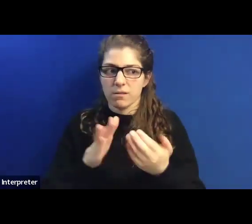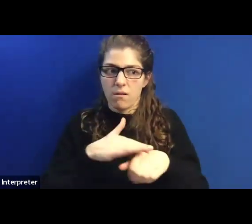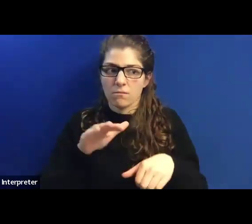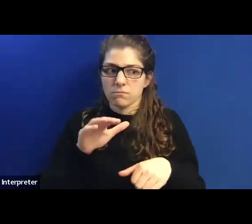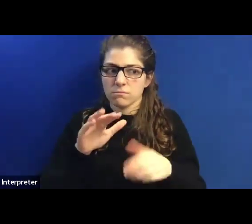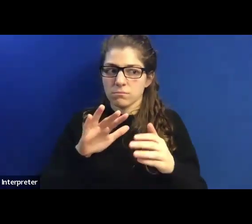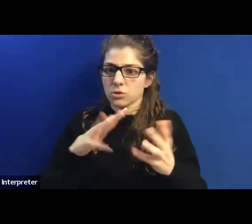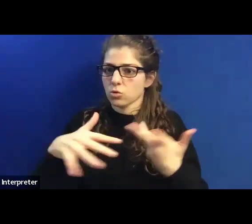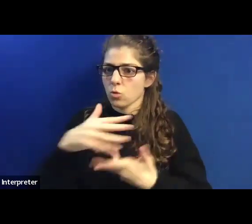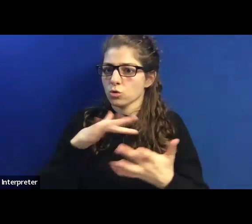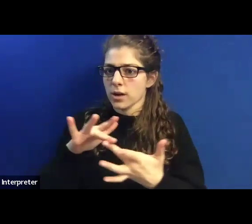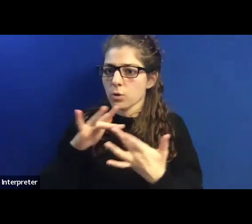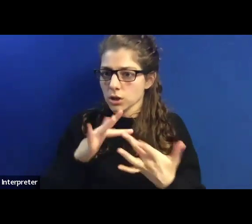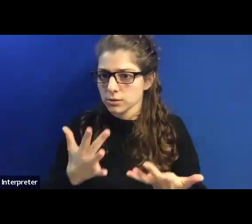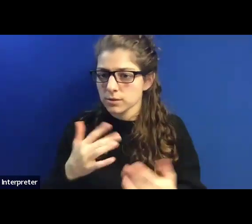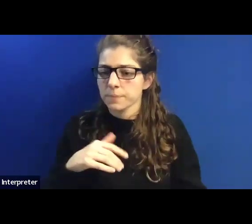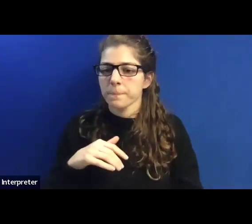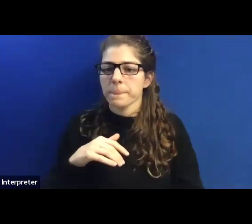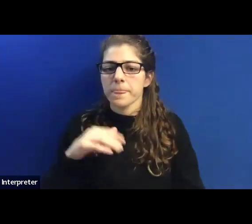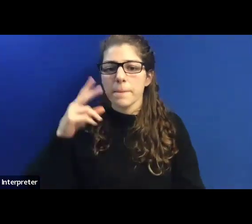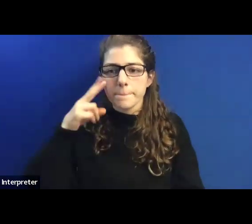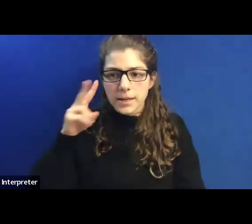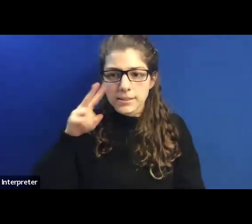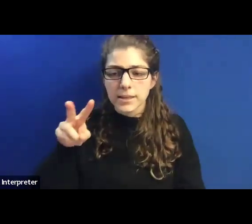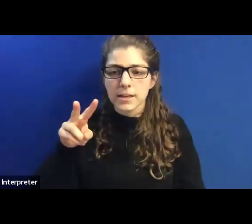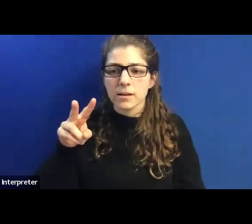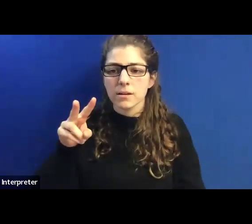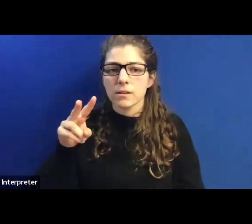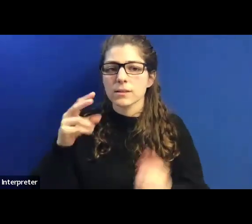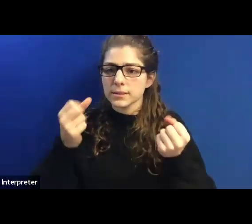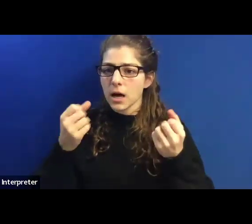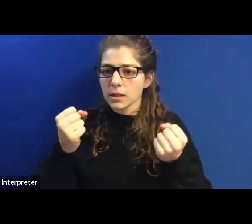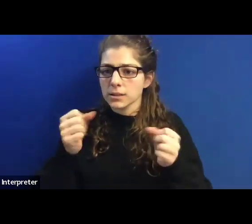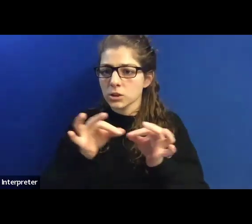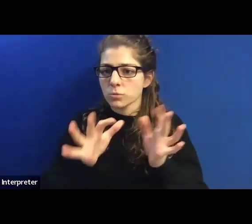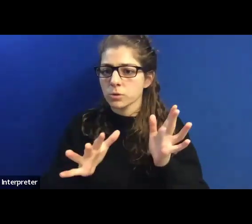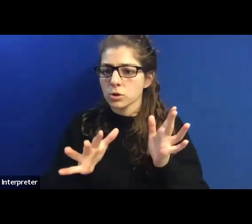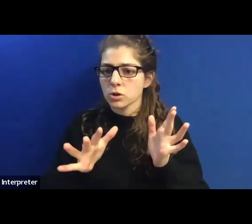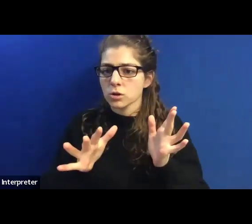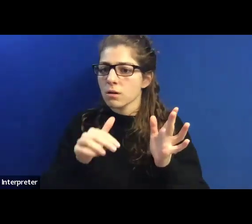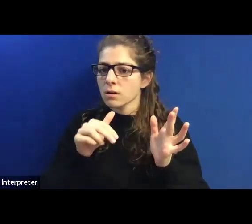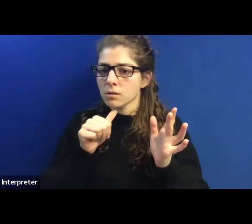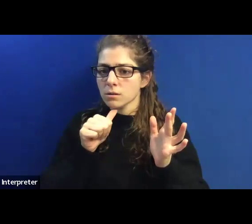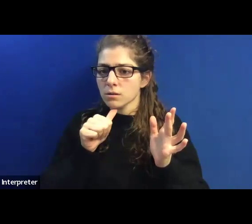Mexican sign language interpreters are nowhere to be seen.